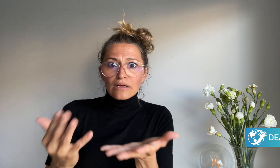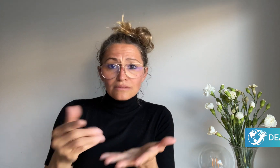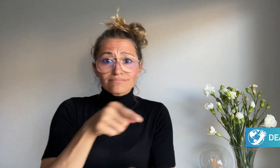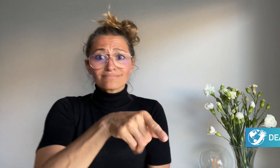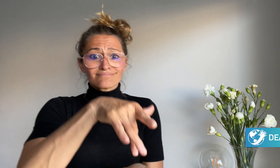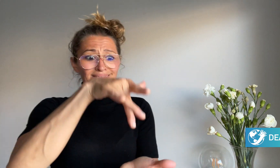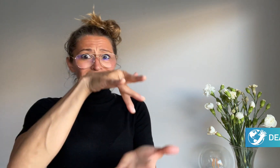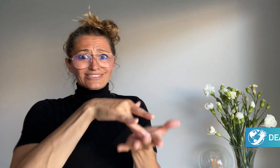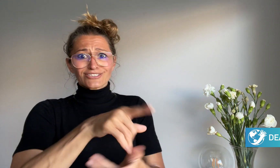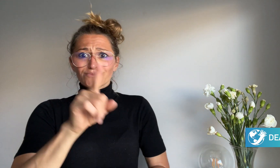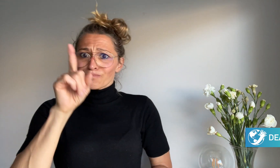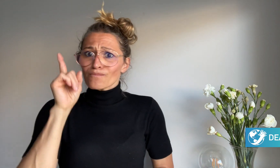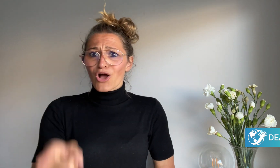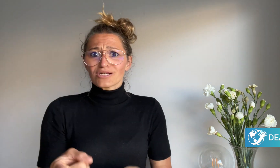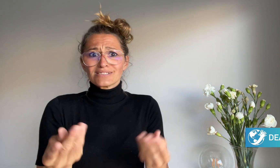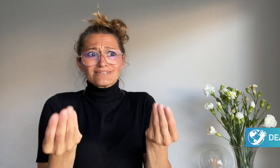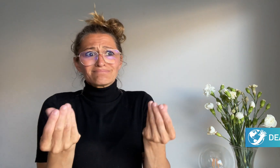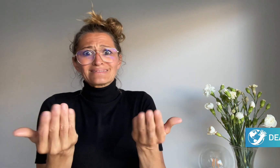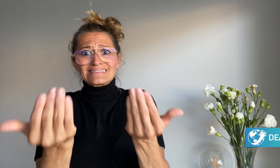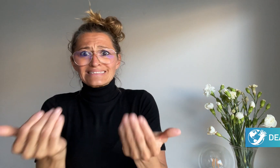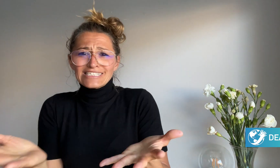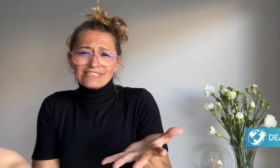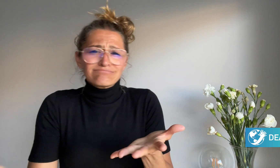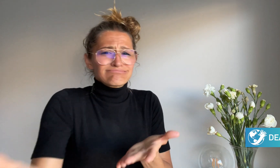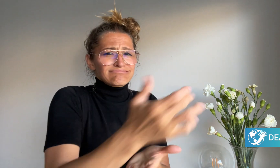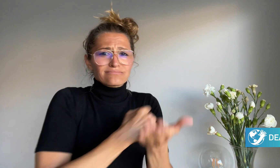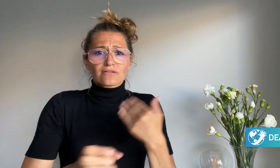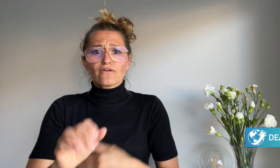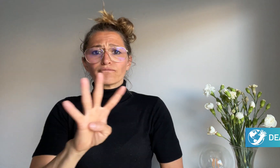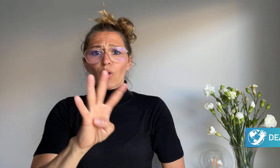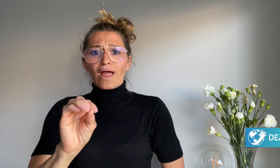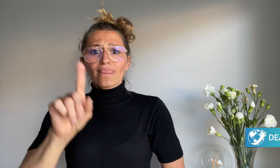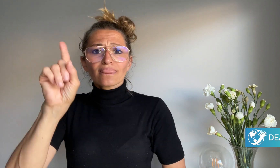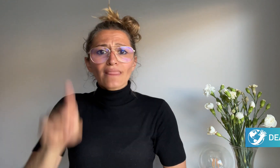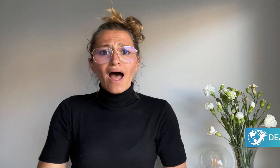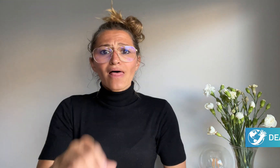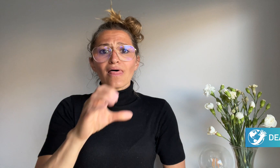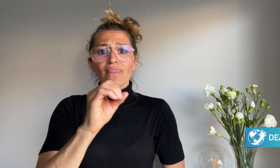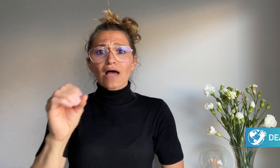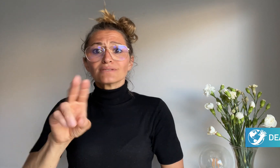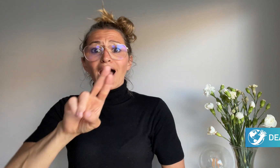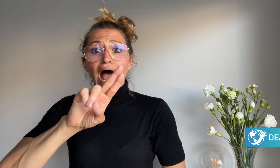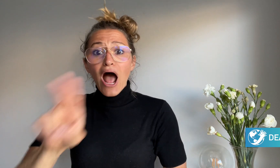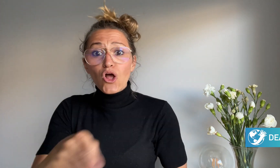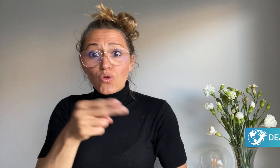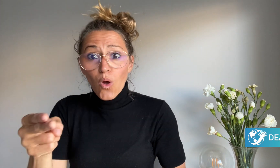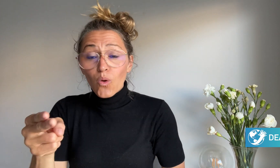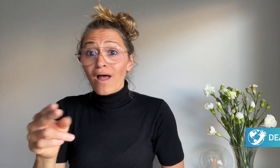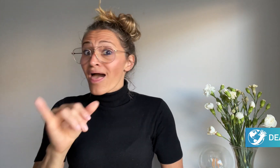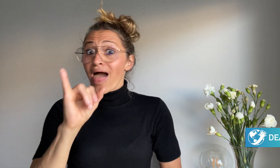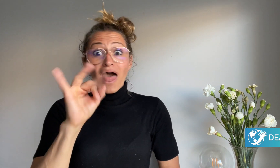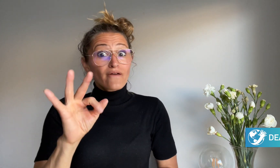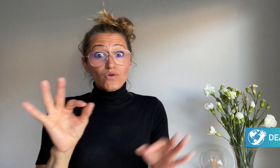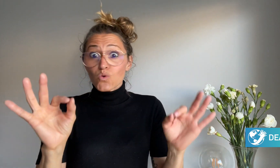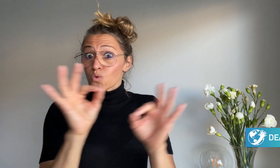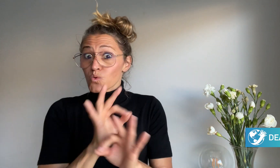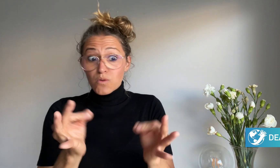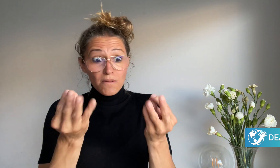don’t reach the goal, they will have to close down